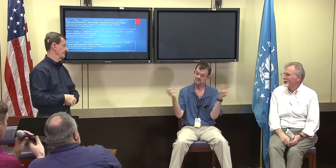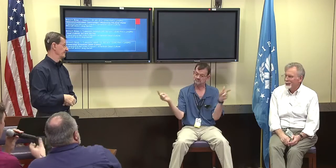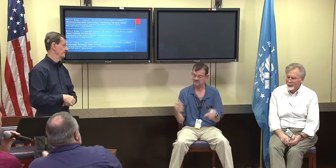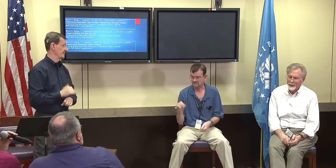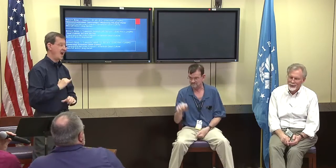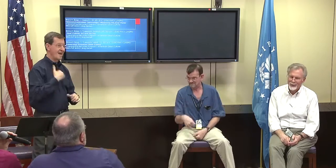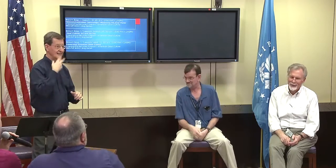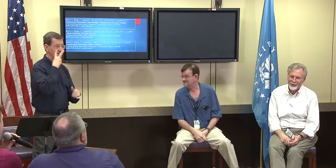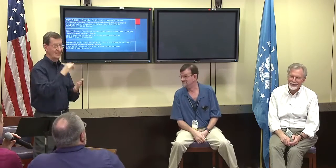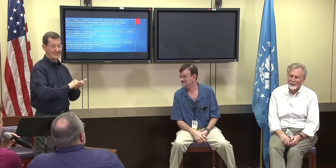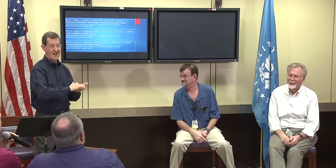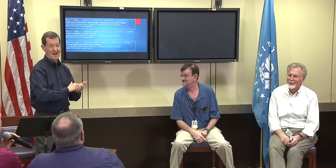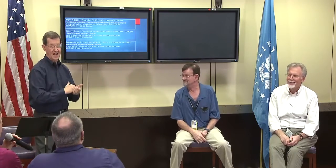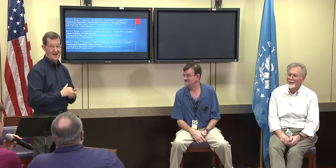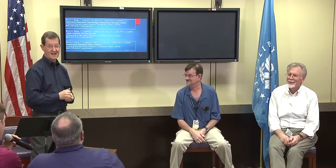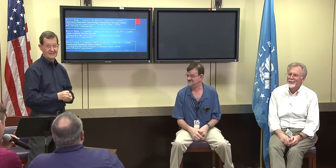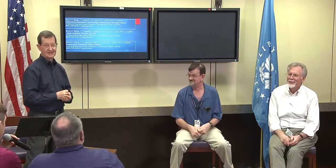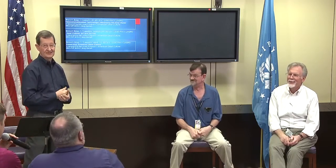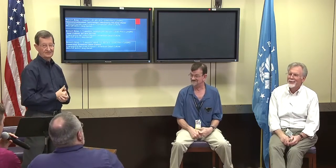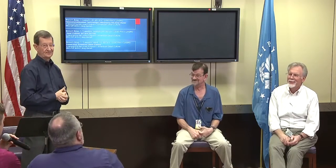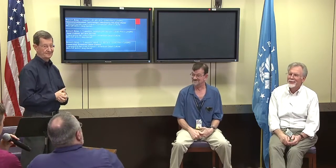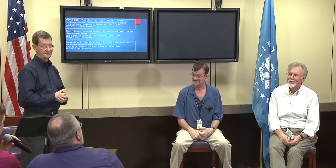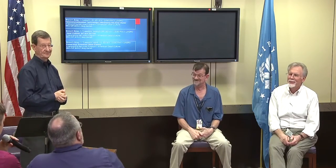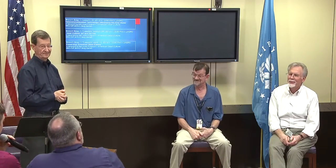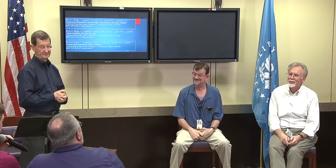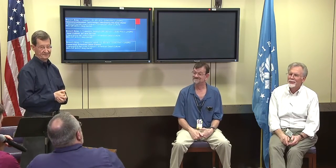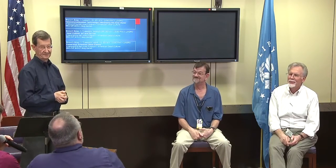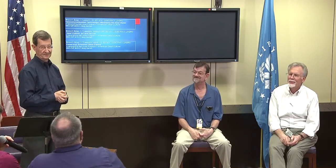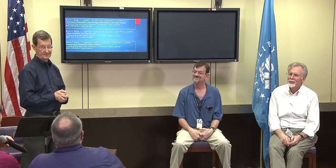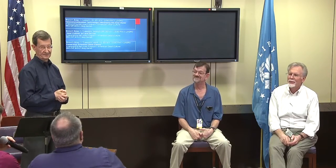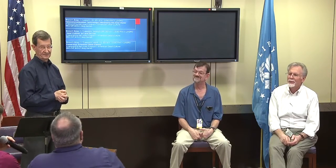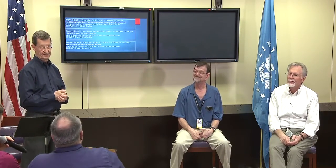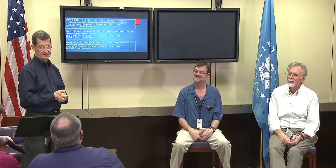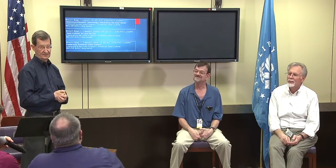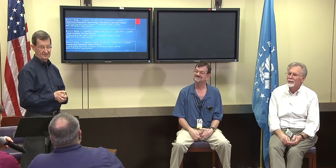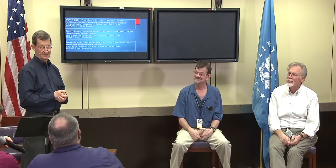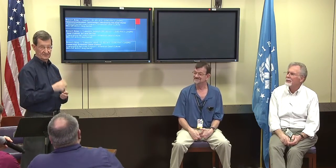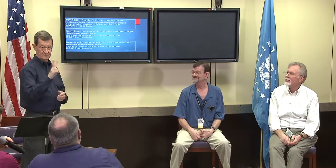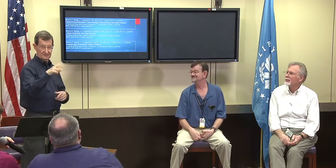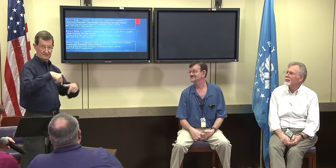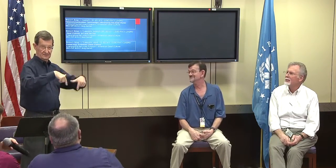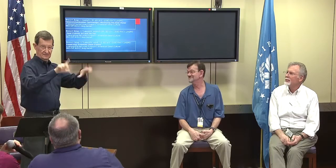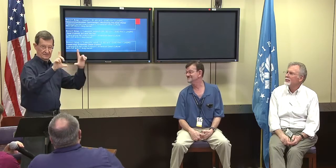Yeah, anytime I want to make announcement to talk about current events, a lot of the vlogs are being made.